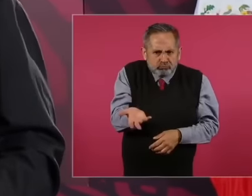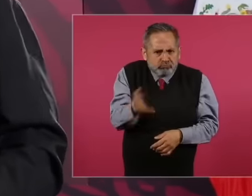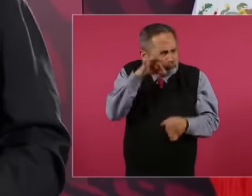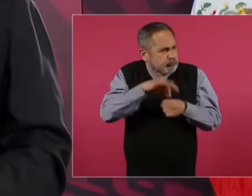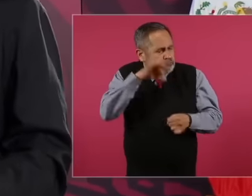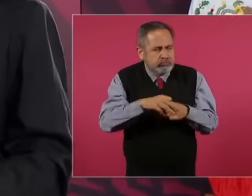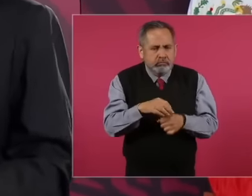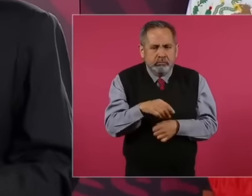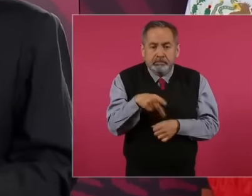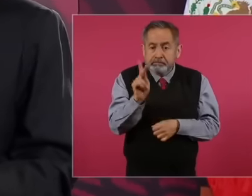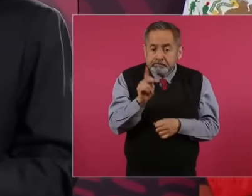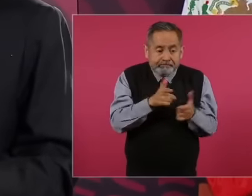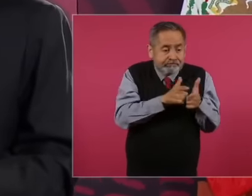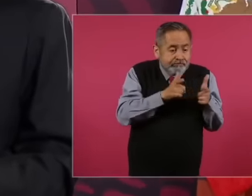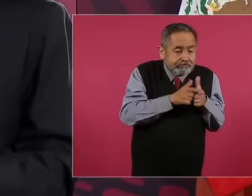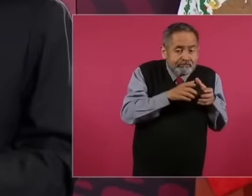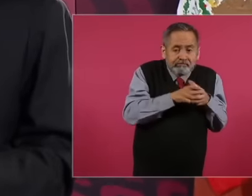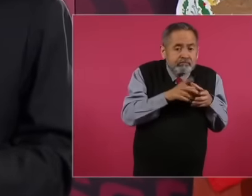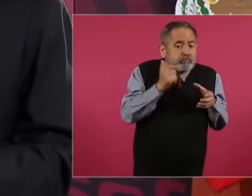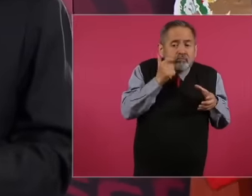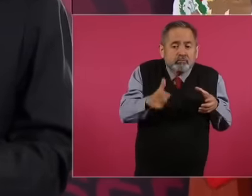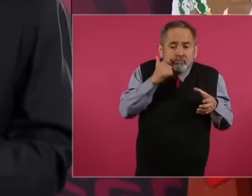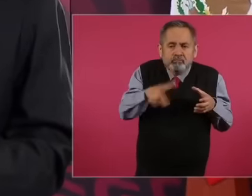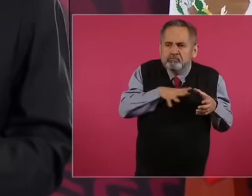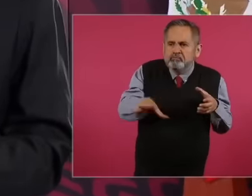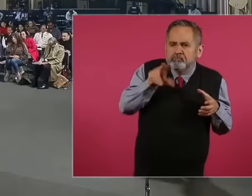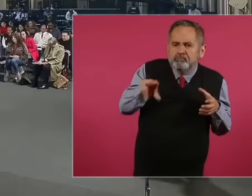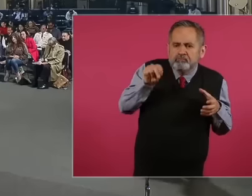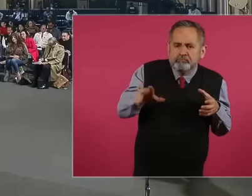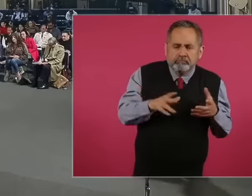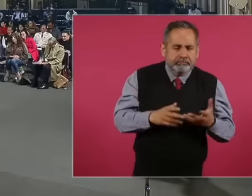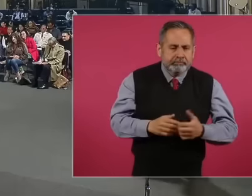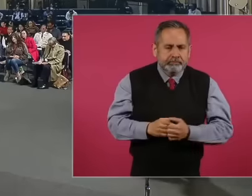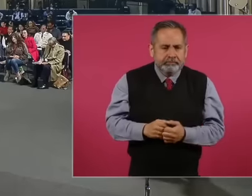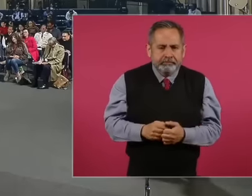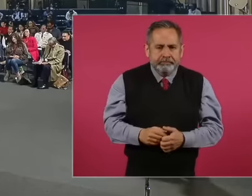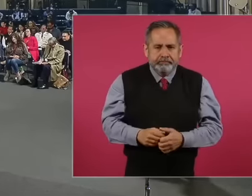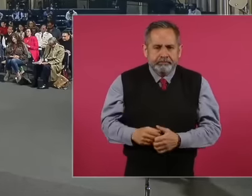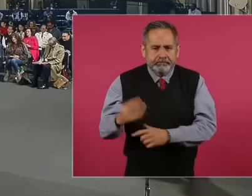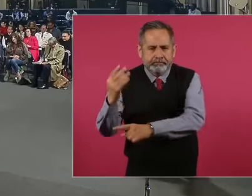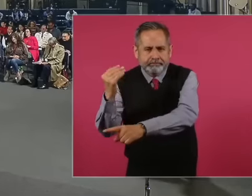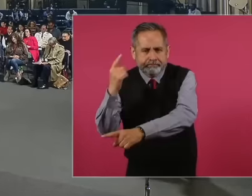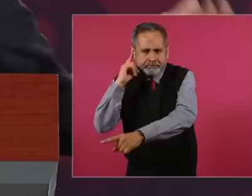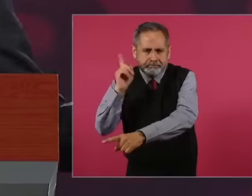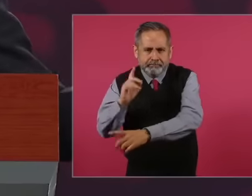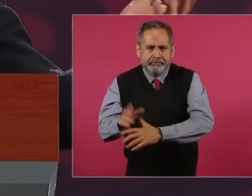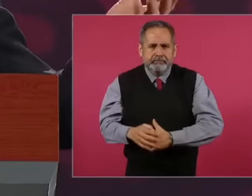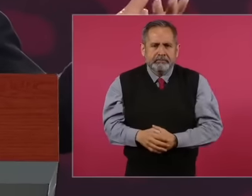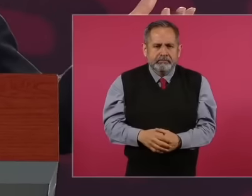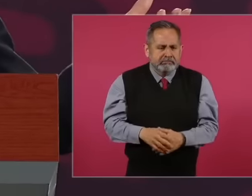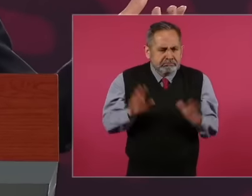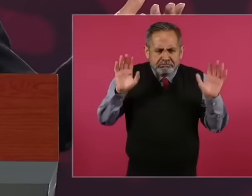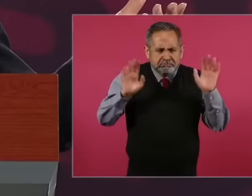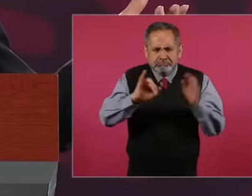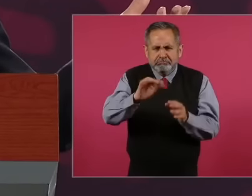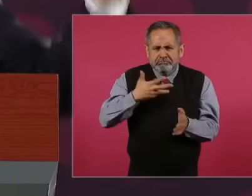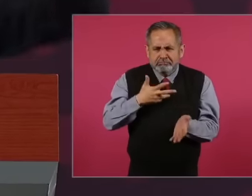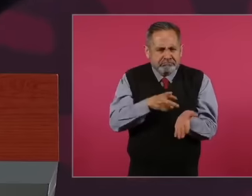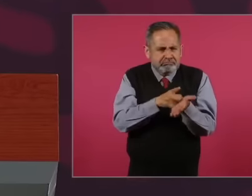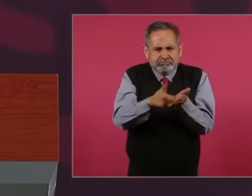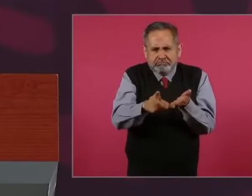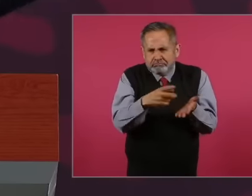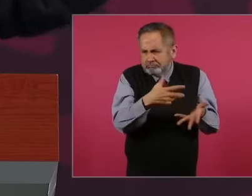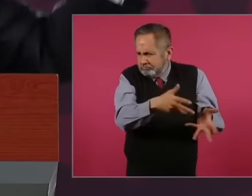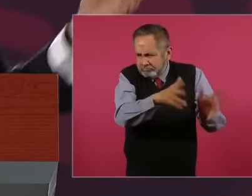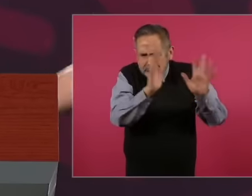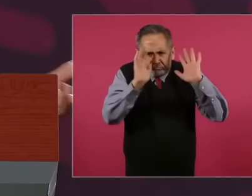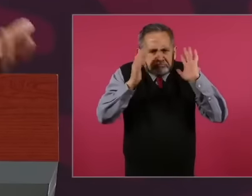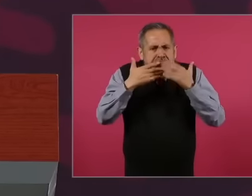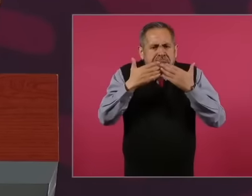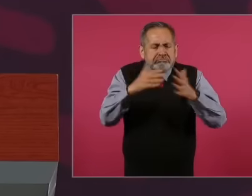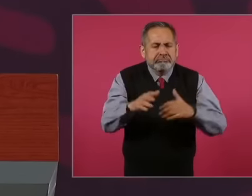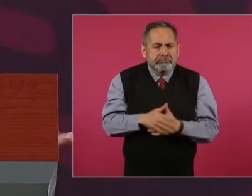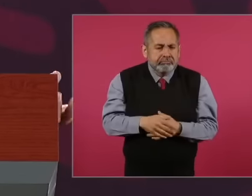want to because it is their right well imagine They have to defend their